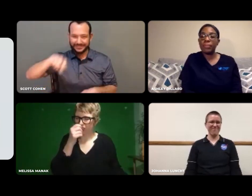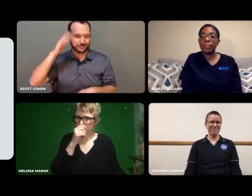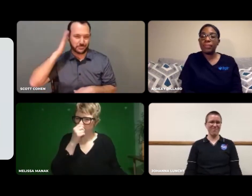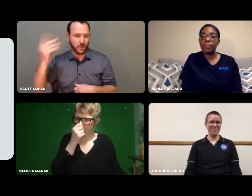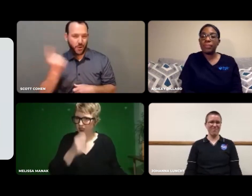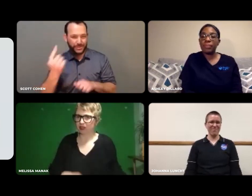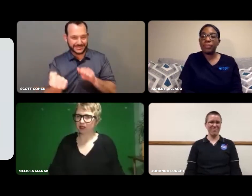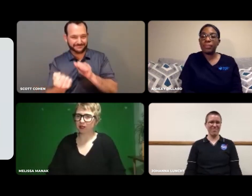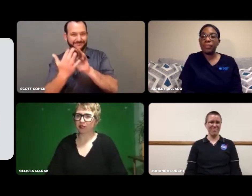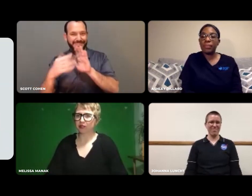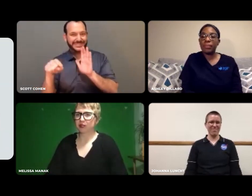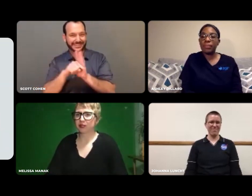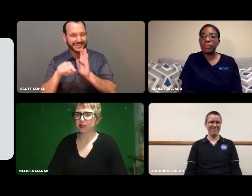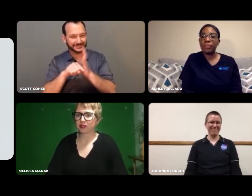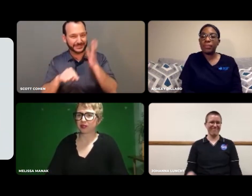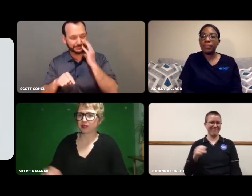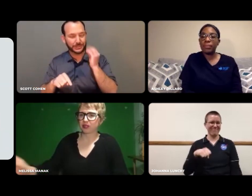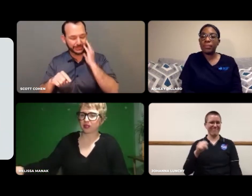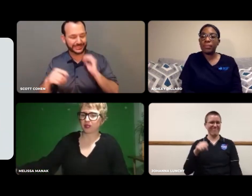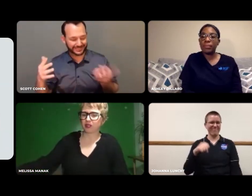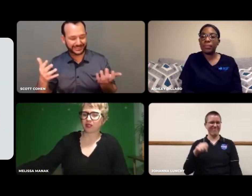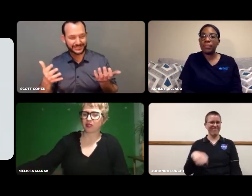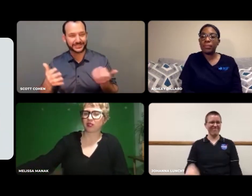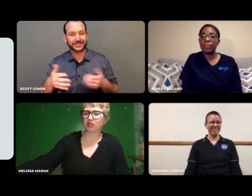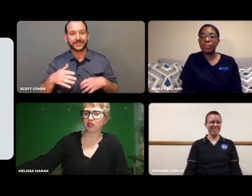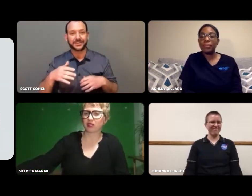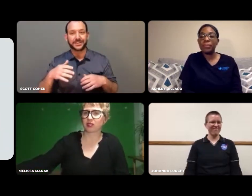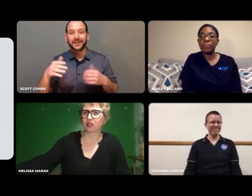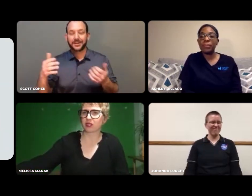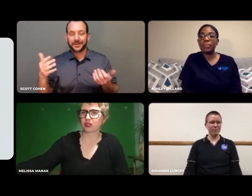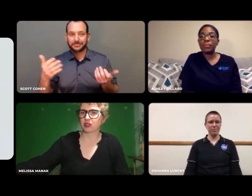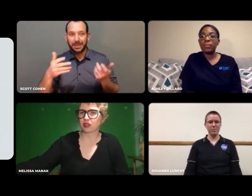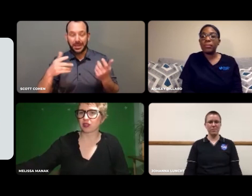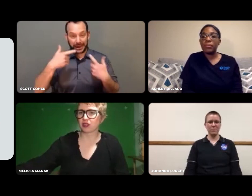We'll always experience negative things along the way.